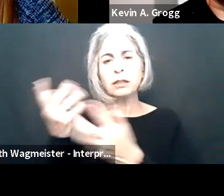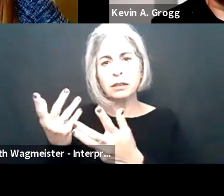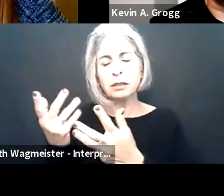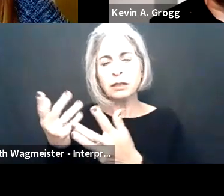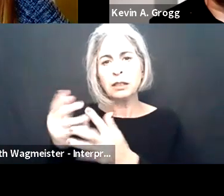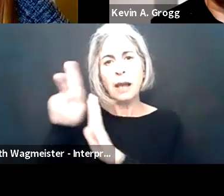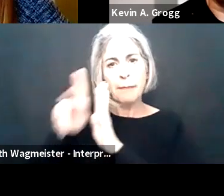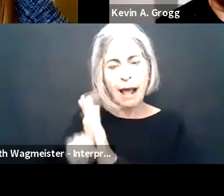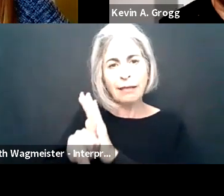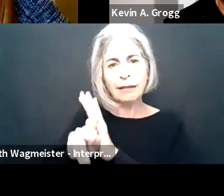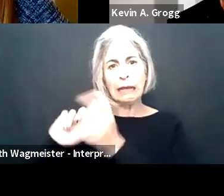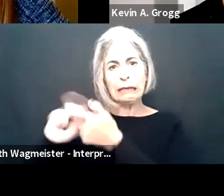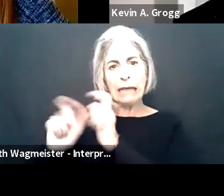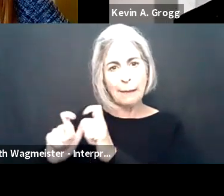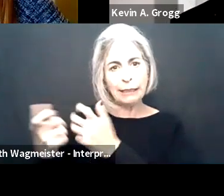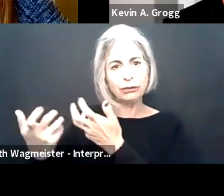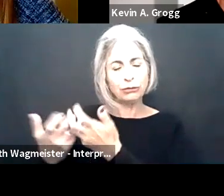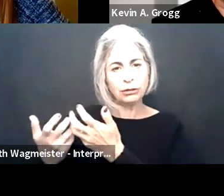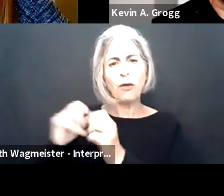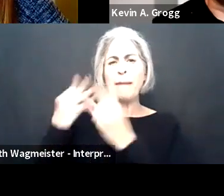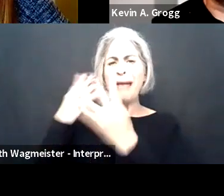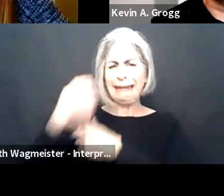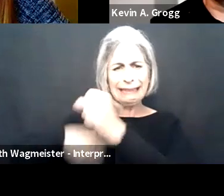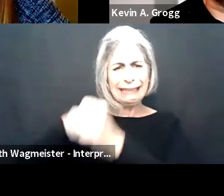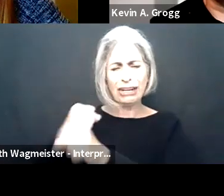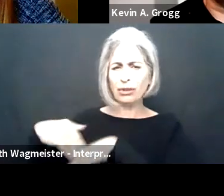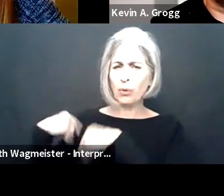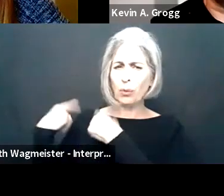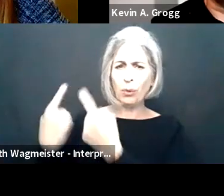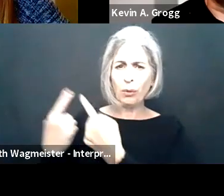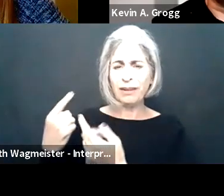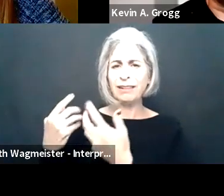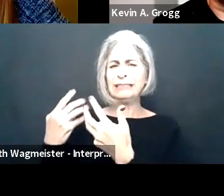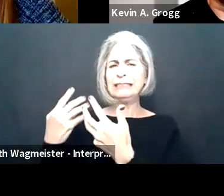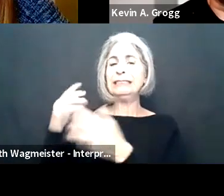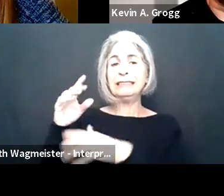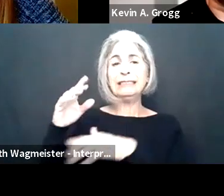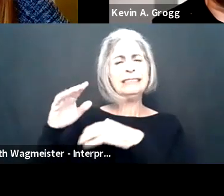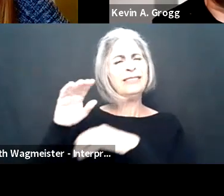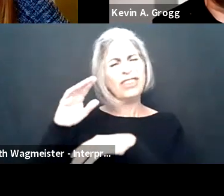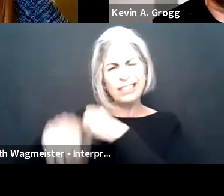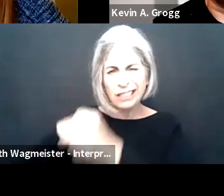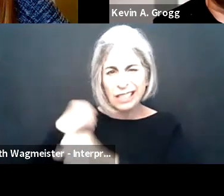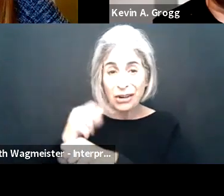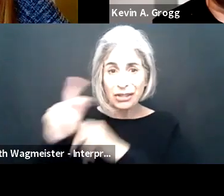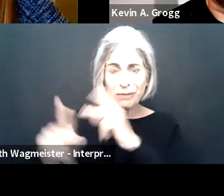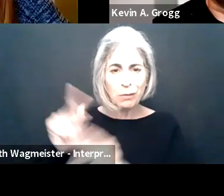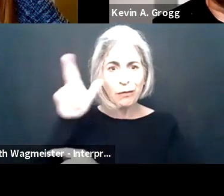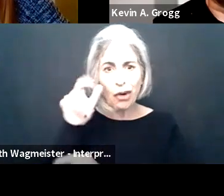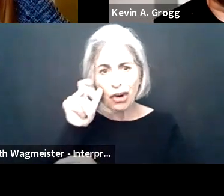Lou, I want to go to you now. You've worked in disability employment policy and accommodations for decades.